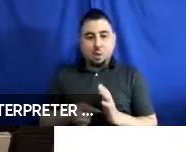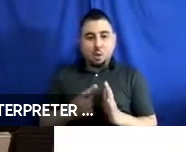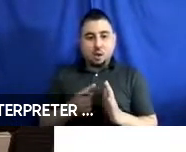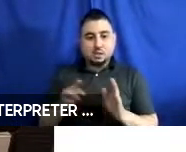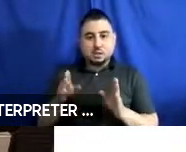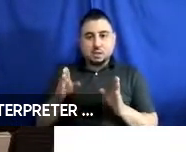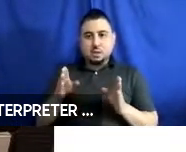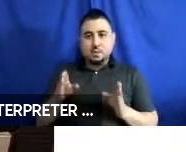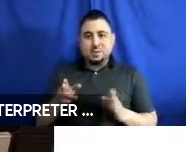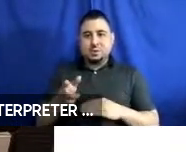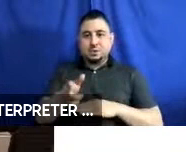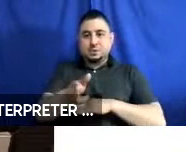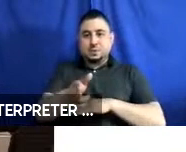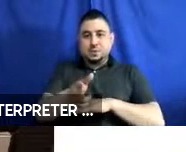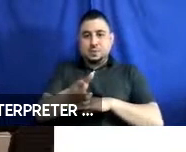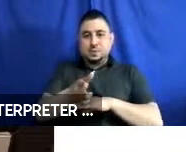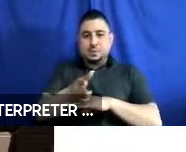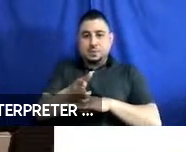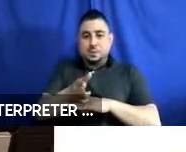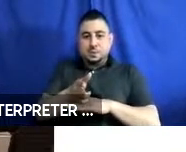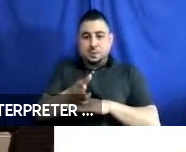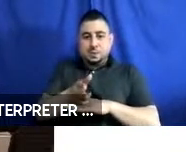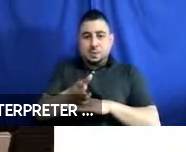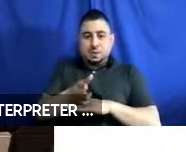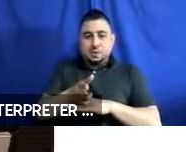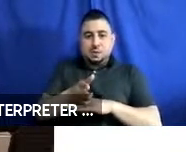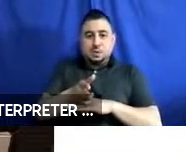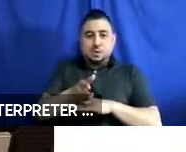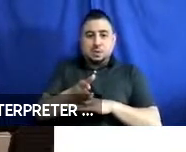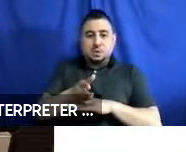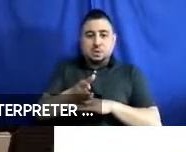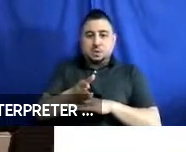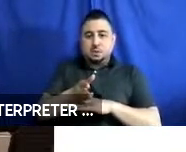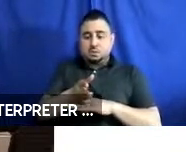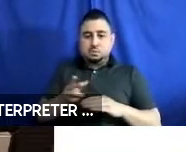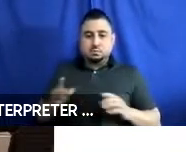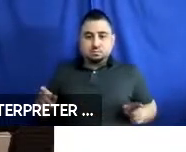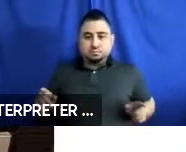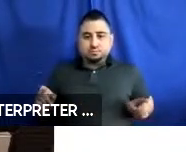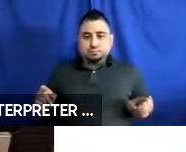backs their wheelchair into the station, and they, they align their attachments on the